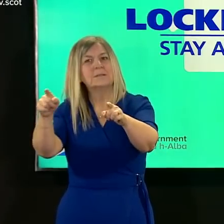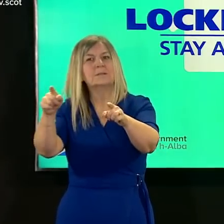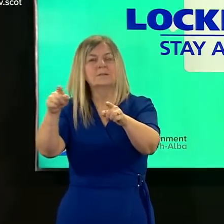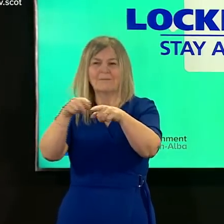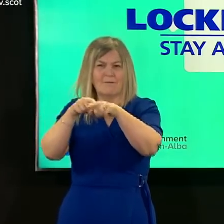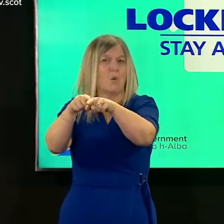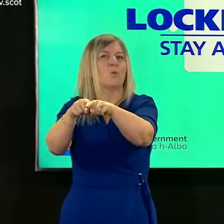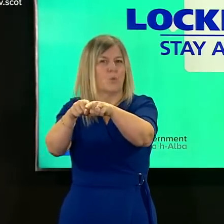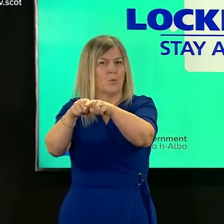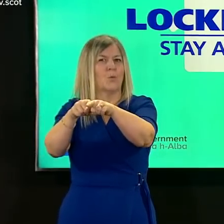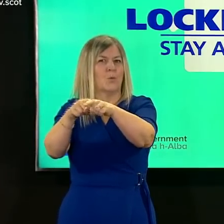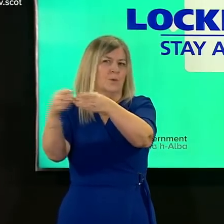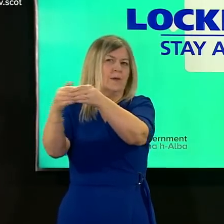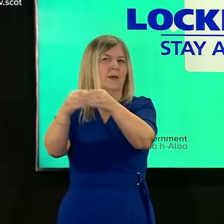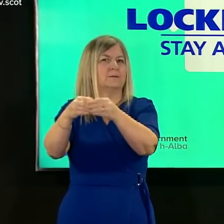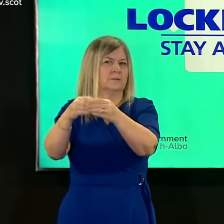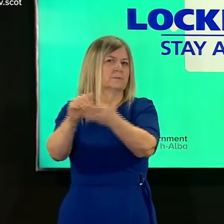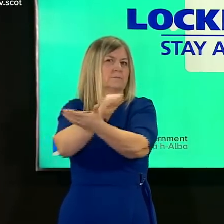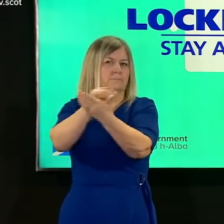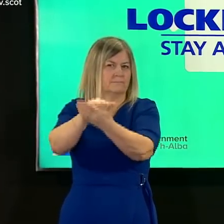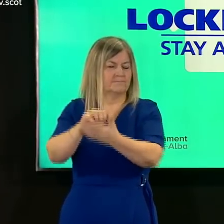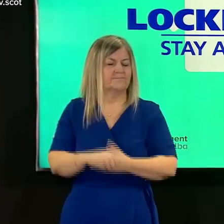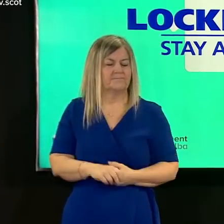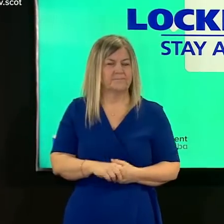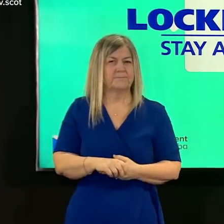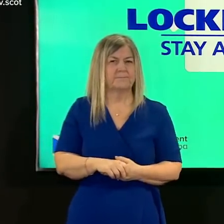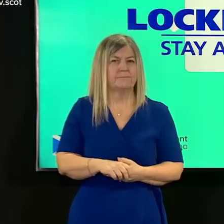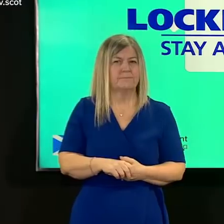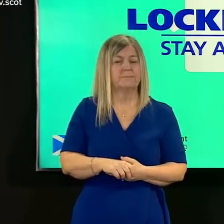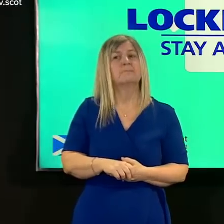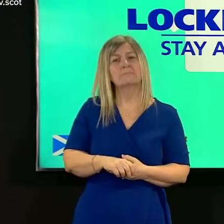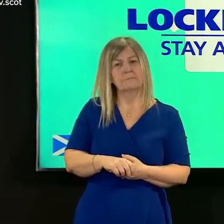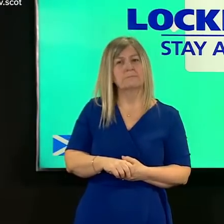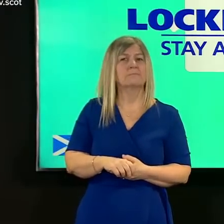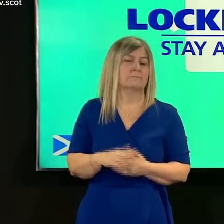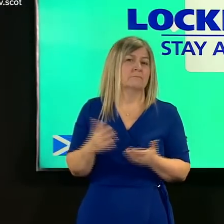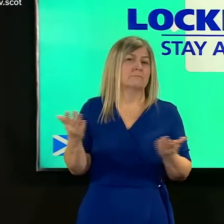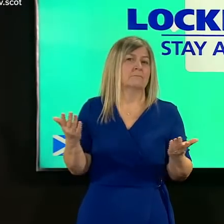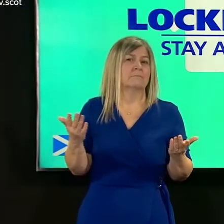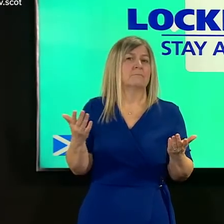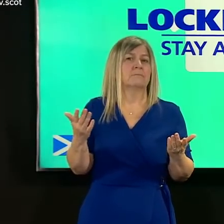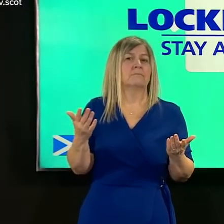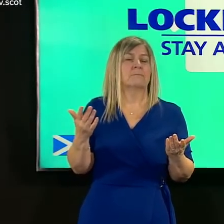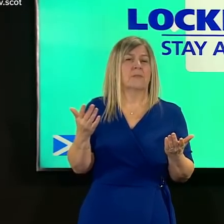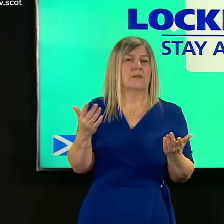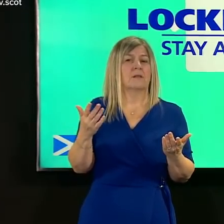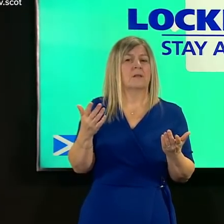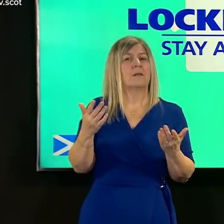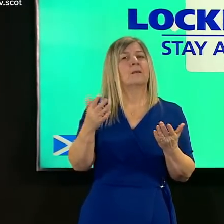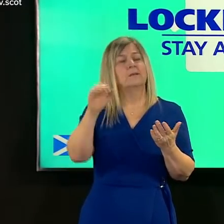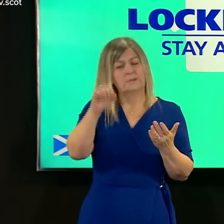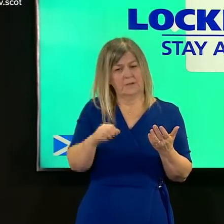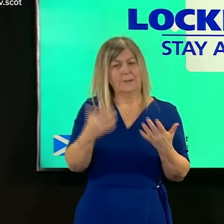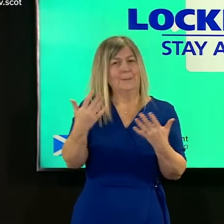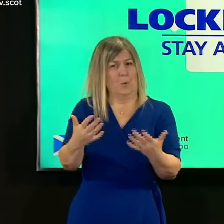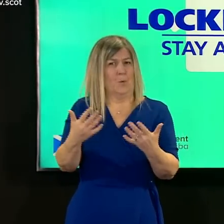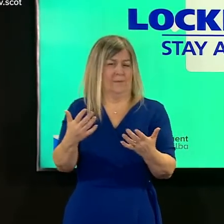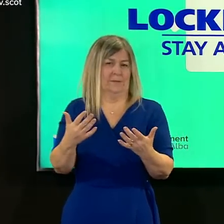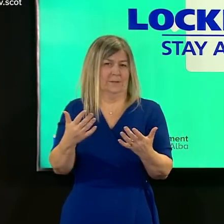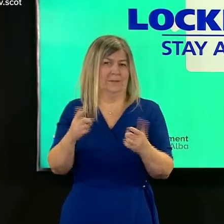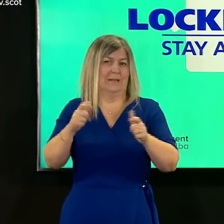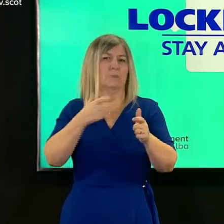even so that that option of course remains uh but at this stage i think we are moving with some